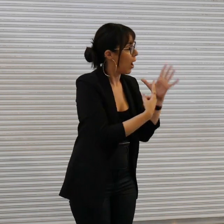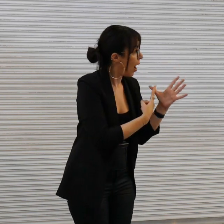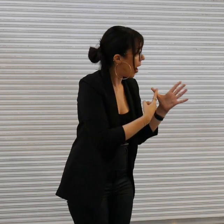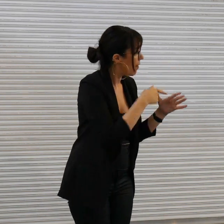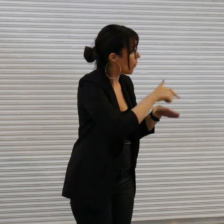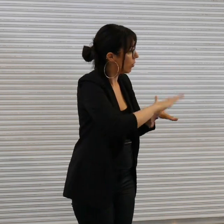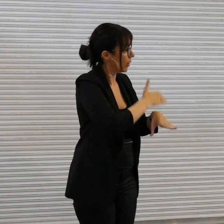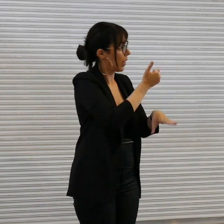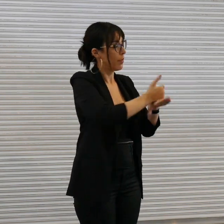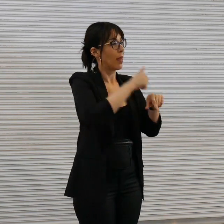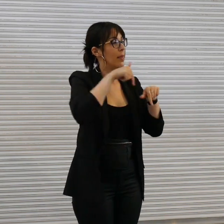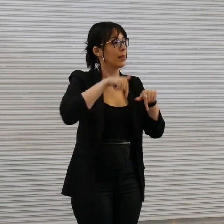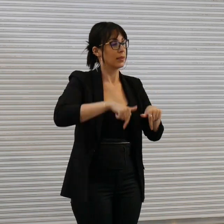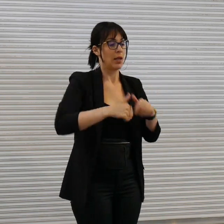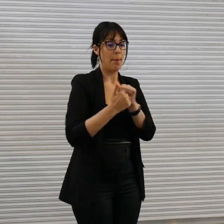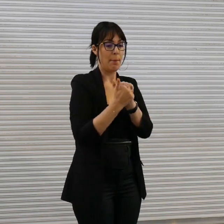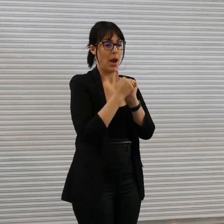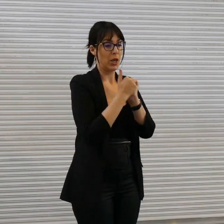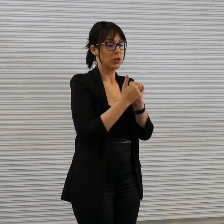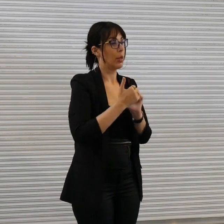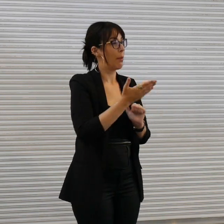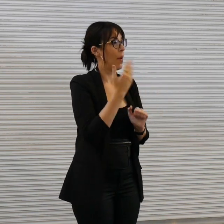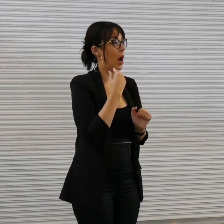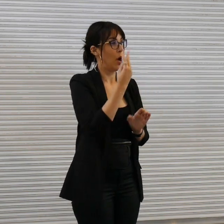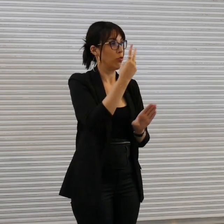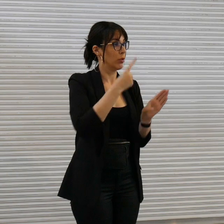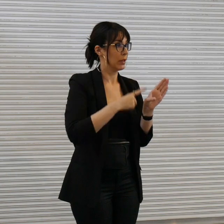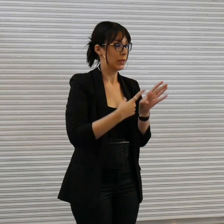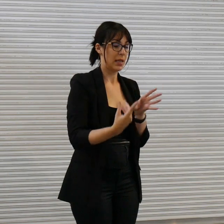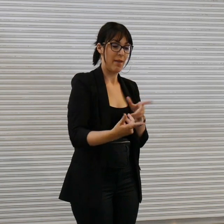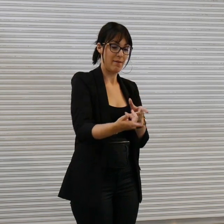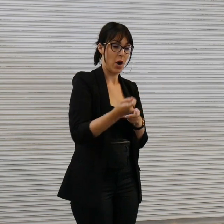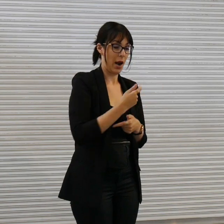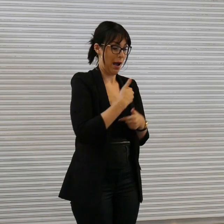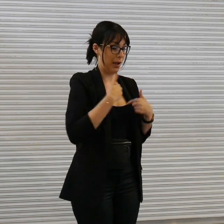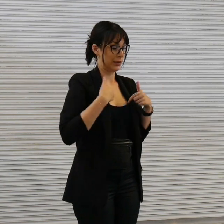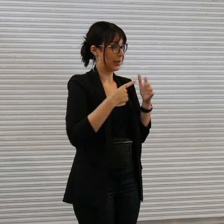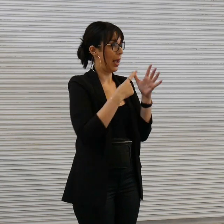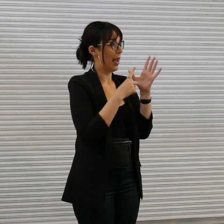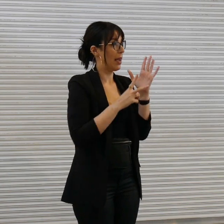the past three years and inviting a into the residency program for the past three years and